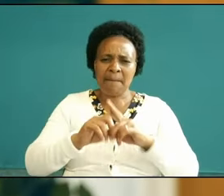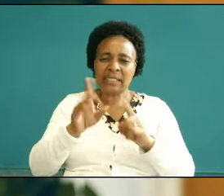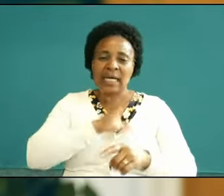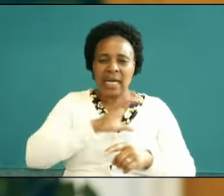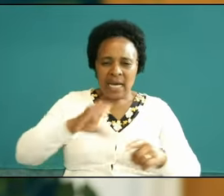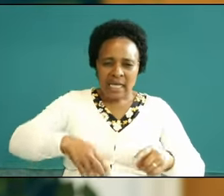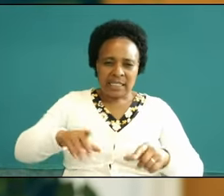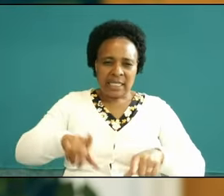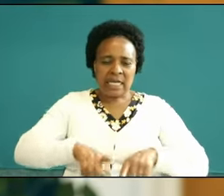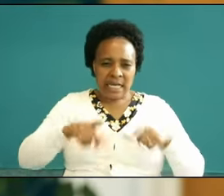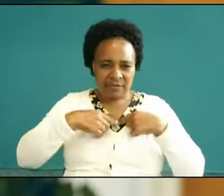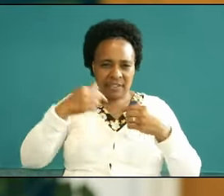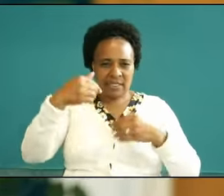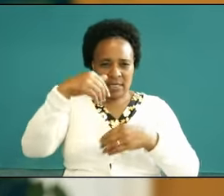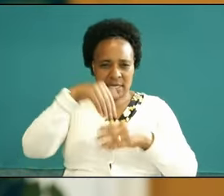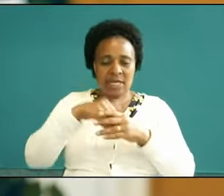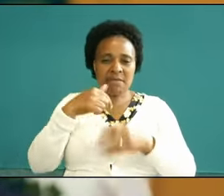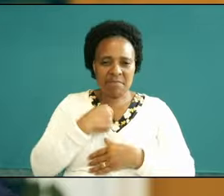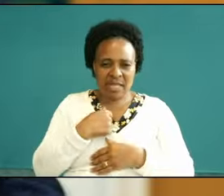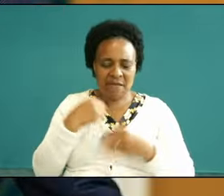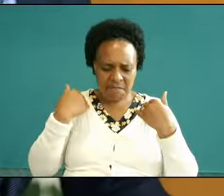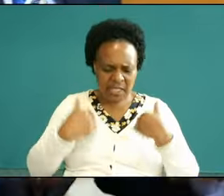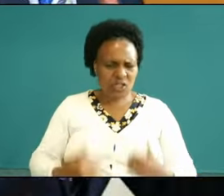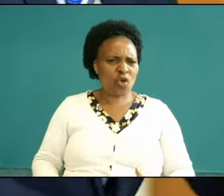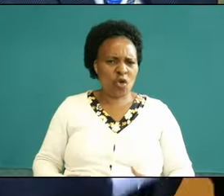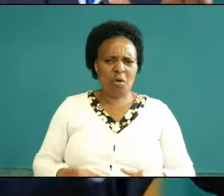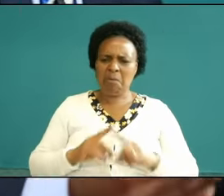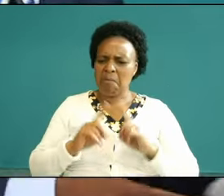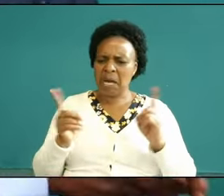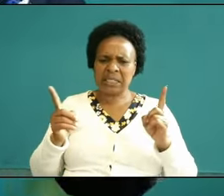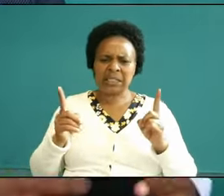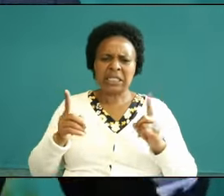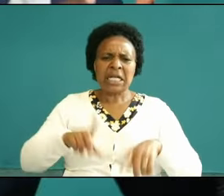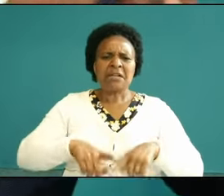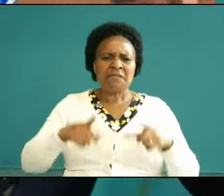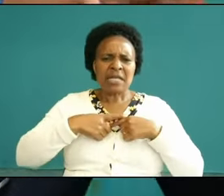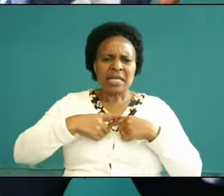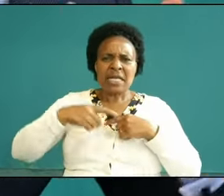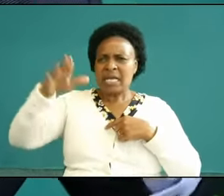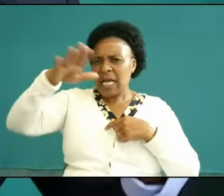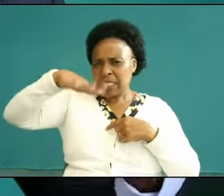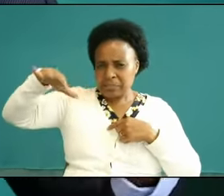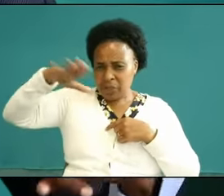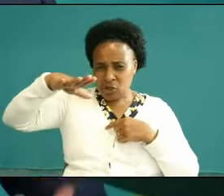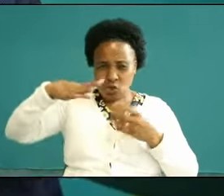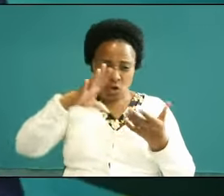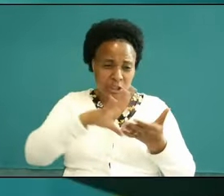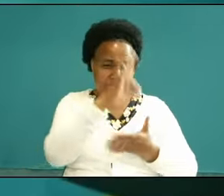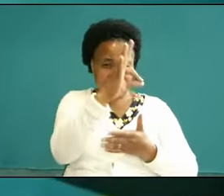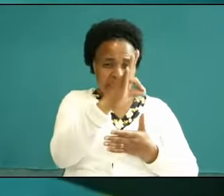somebody I moved from physical I'm living in the spiritual realm I am interned with Jesus when I